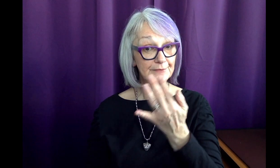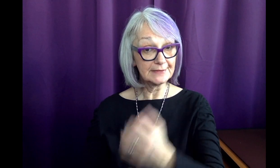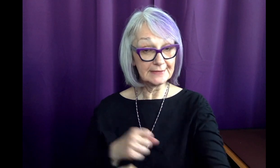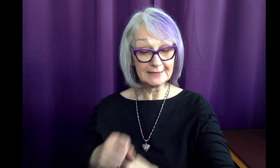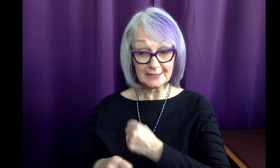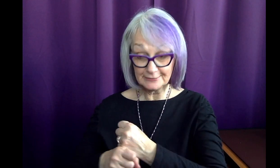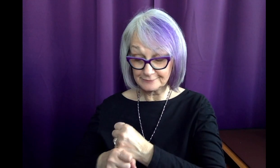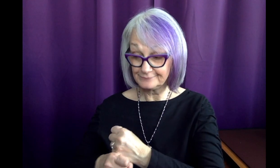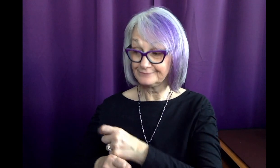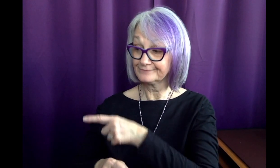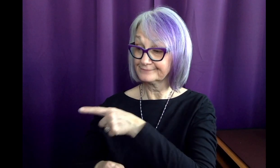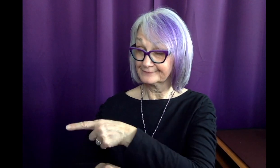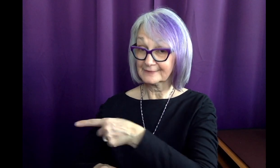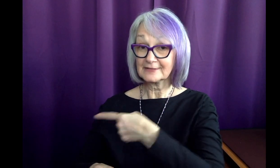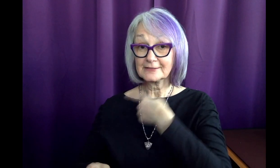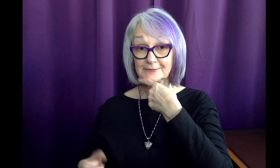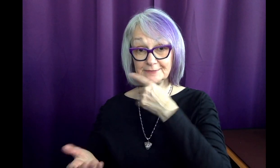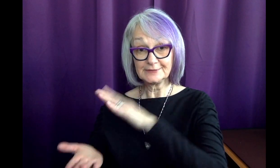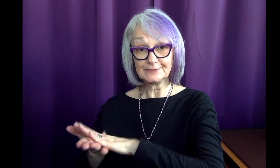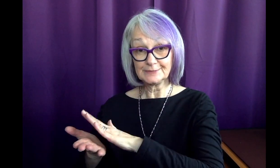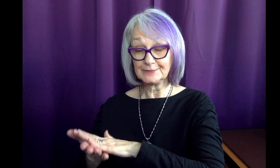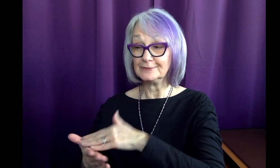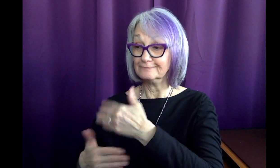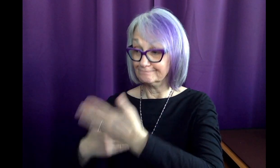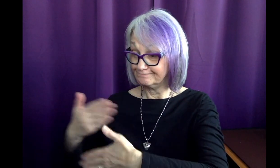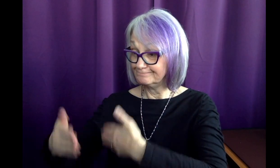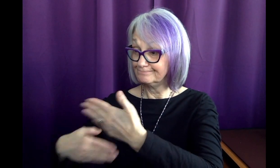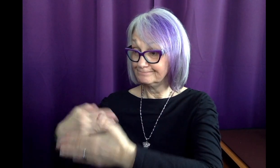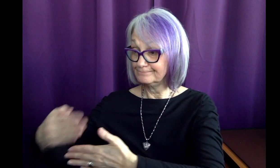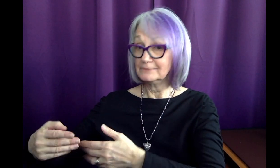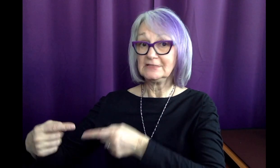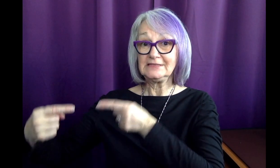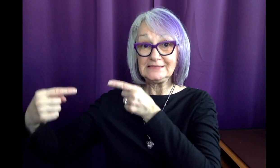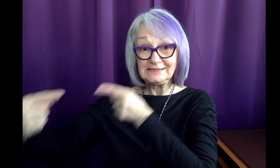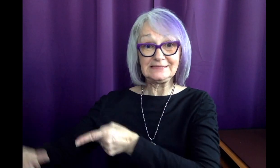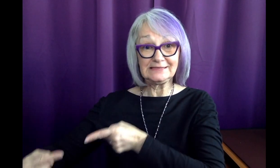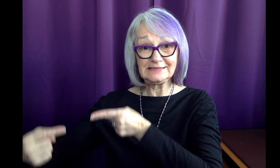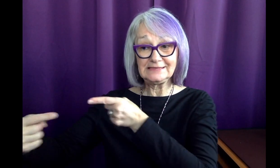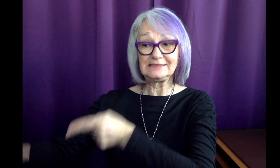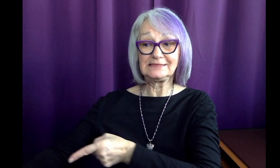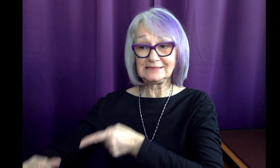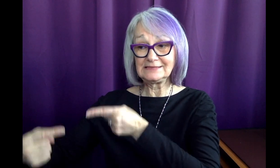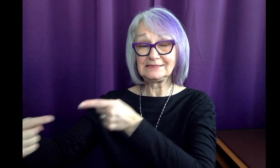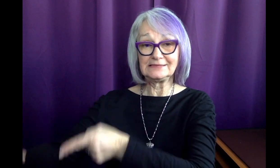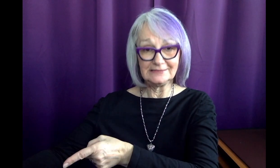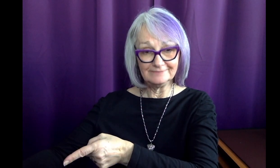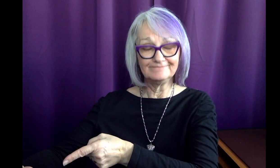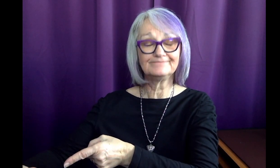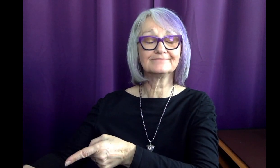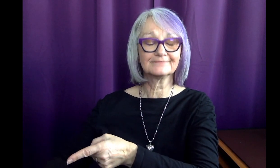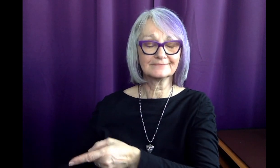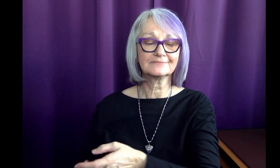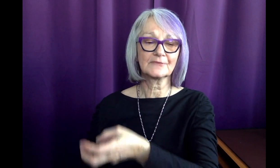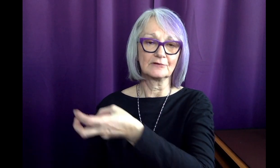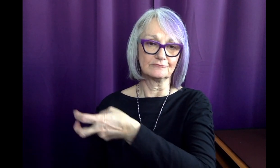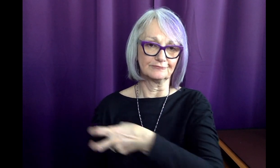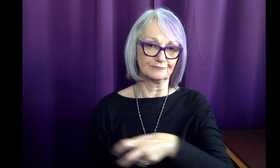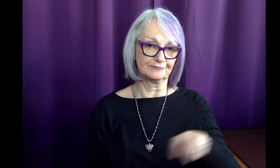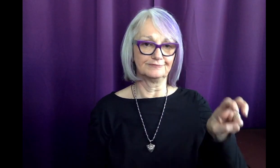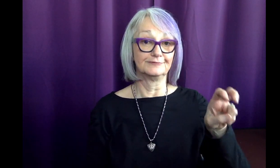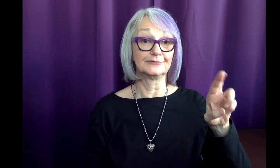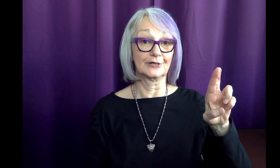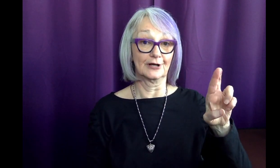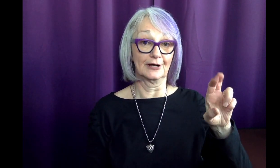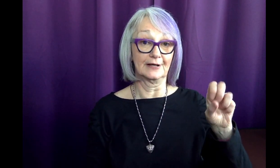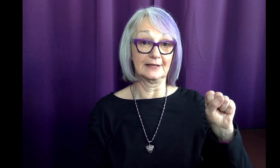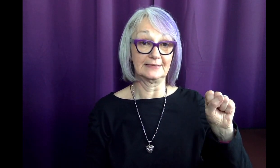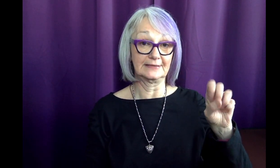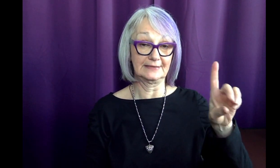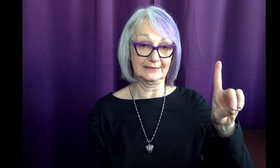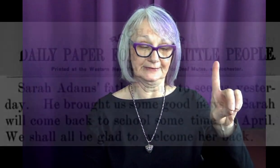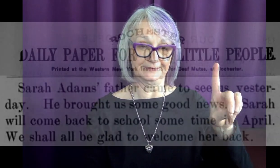After a few years, Sarah struggled at school and so she returned to RSD